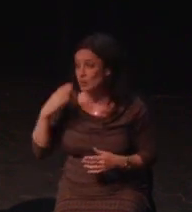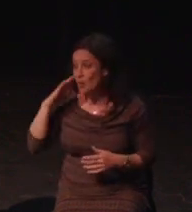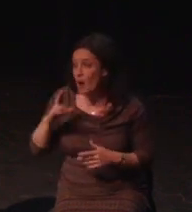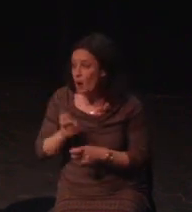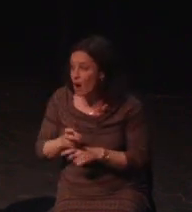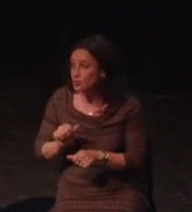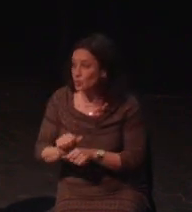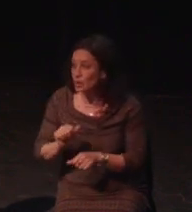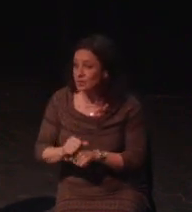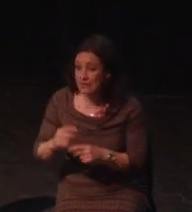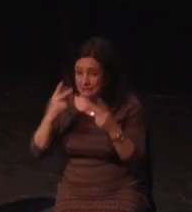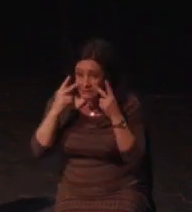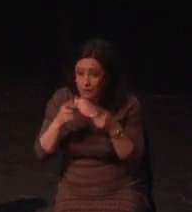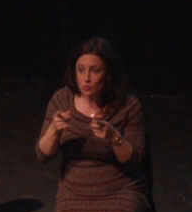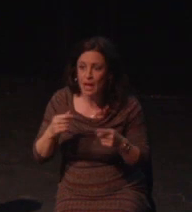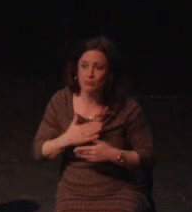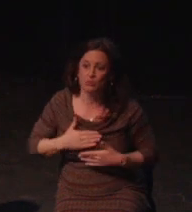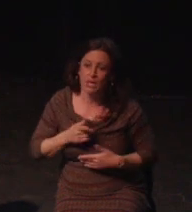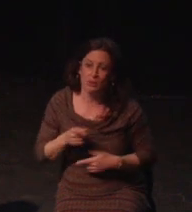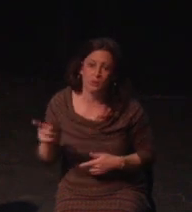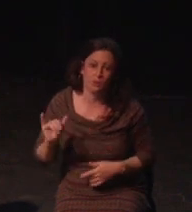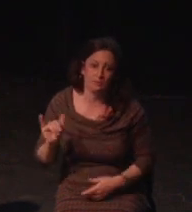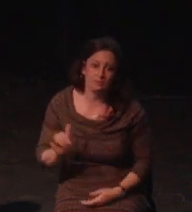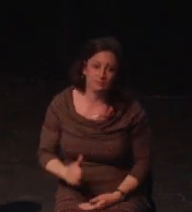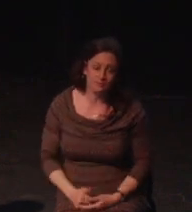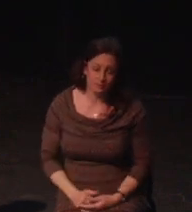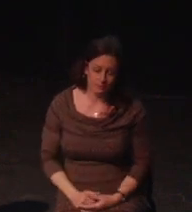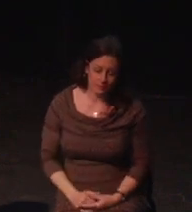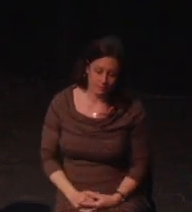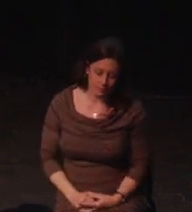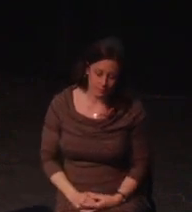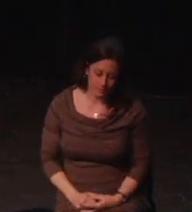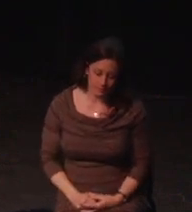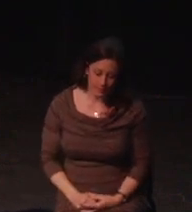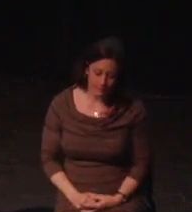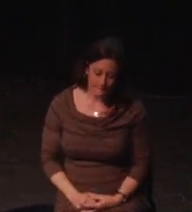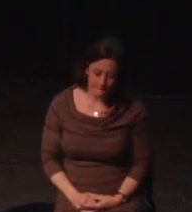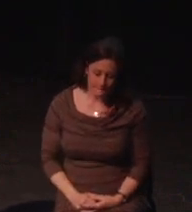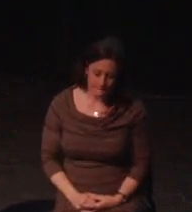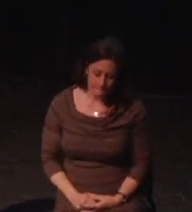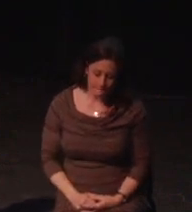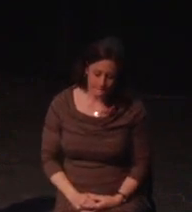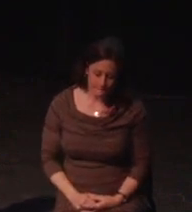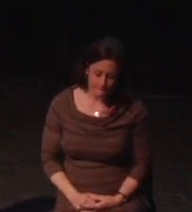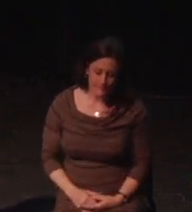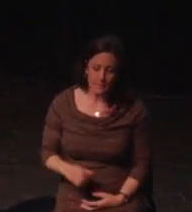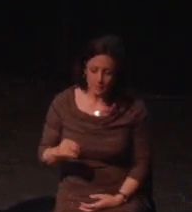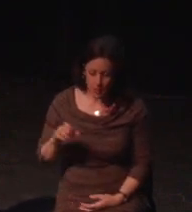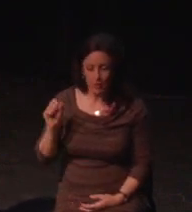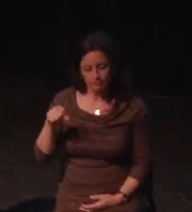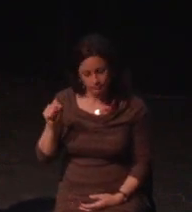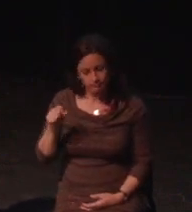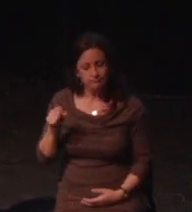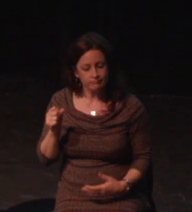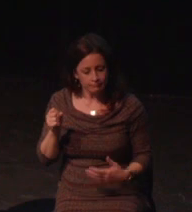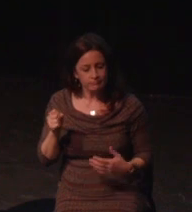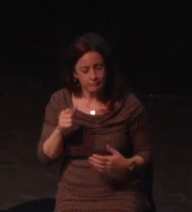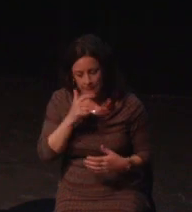By involving me in the design process, I not only felt like I'm acted like they would take an accessibility to the next level.